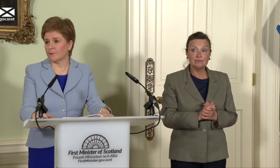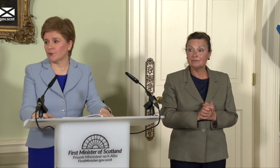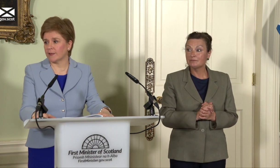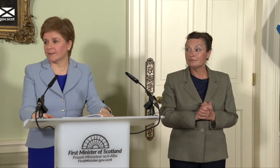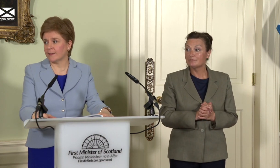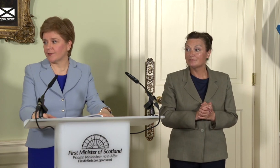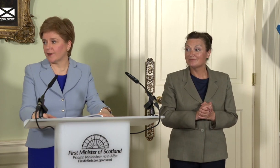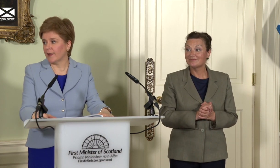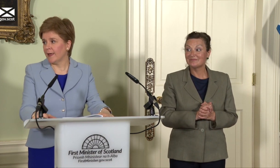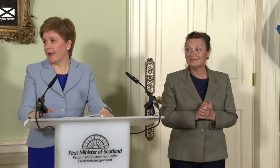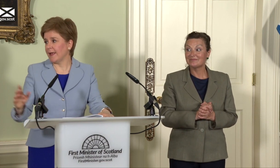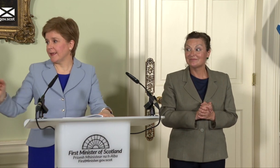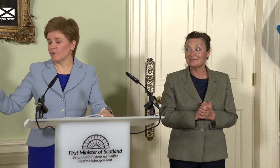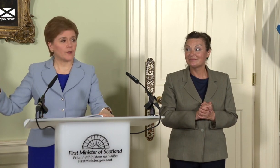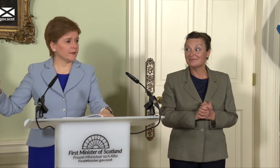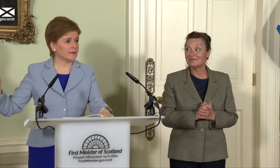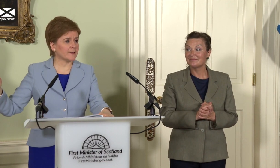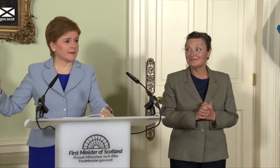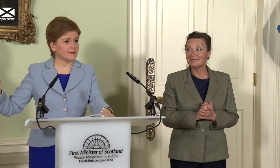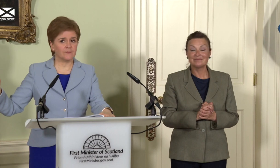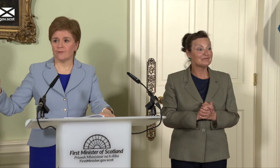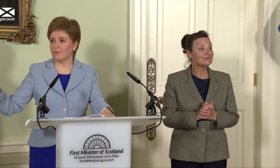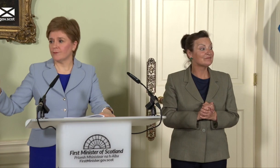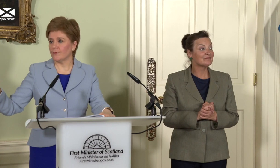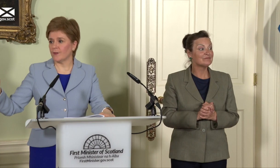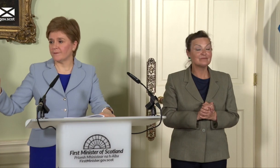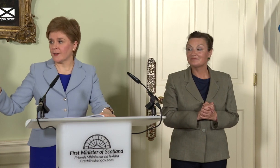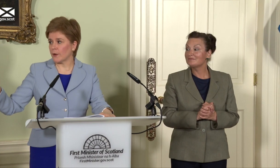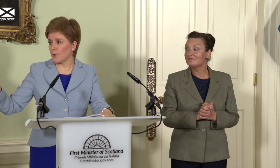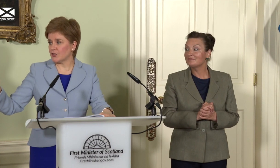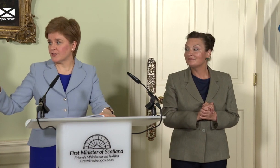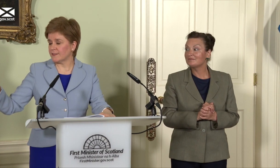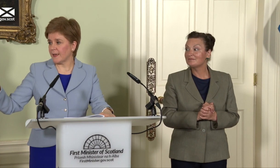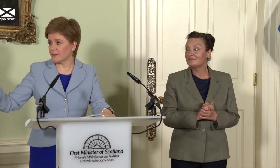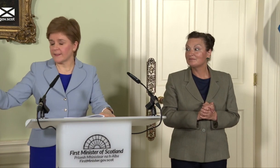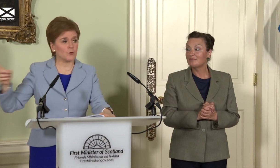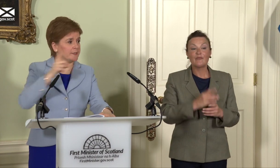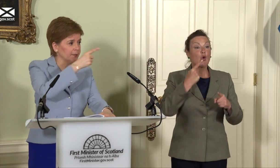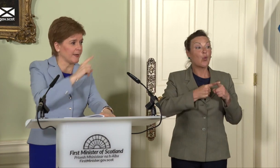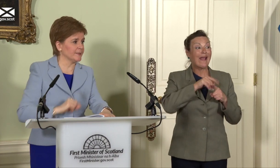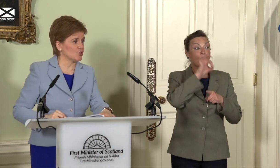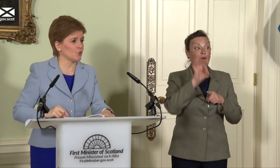looking to see if there are… Yeah, OK. Can I… Very quick questions, I’ll take this one here, and Tom.